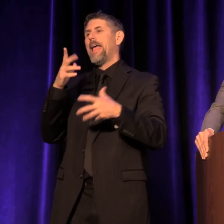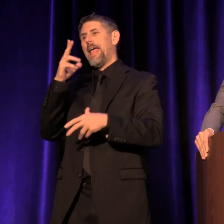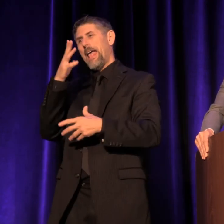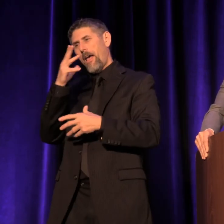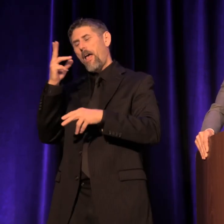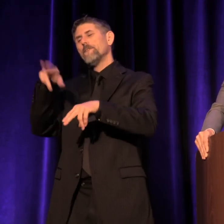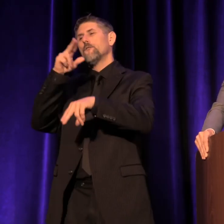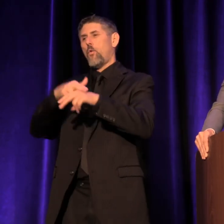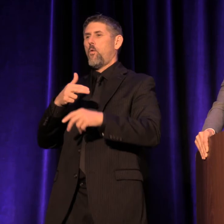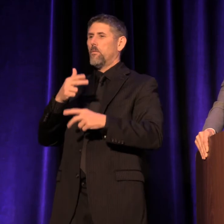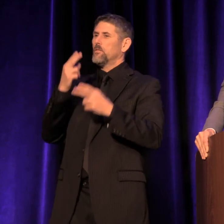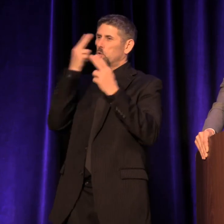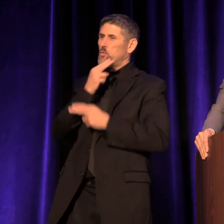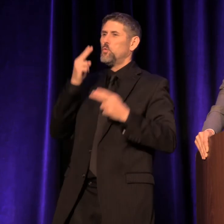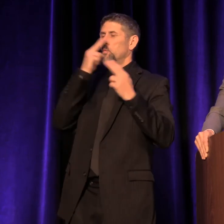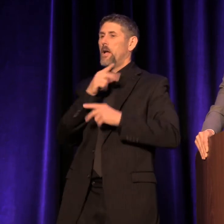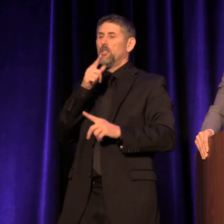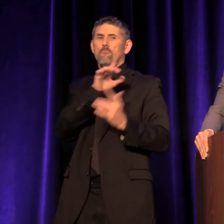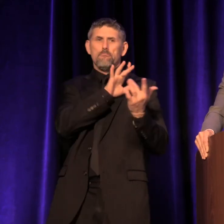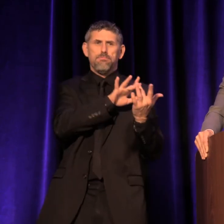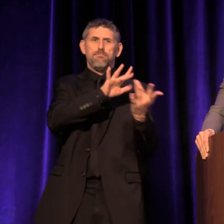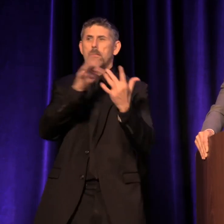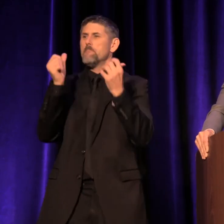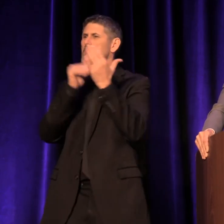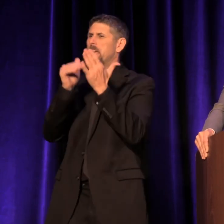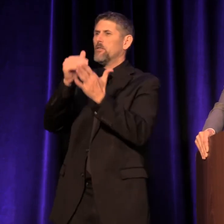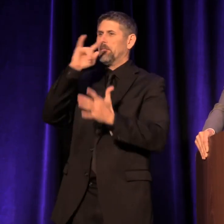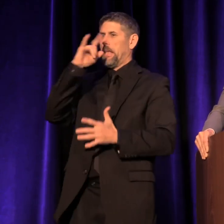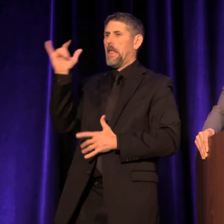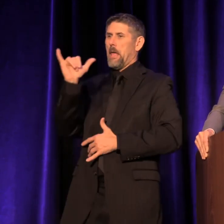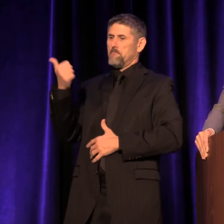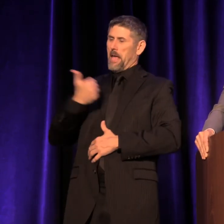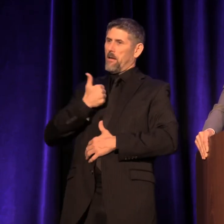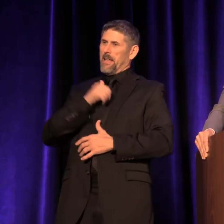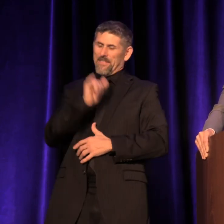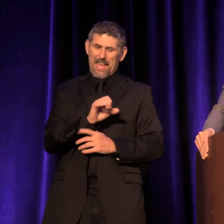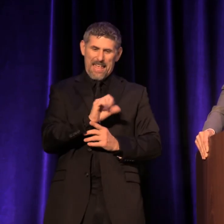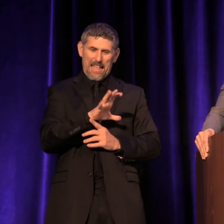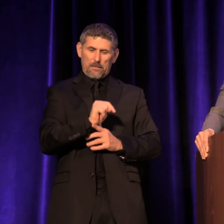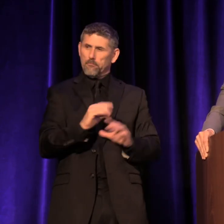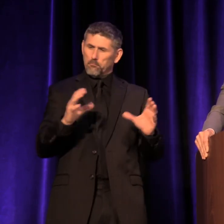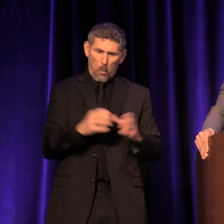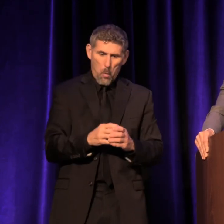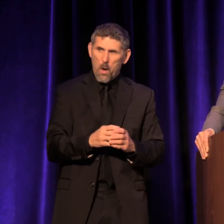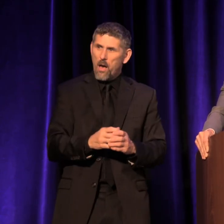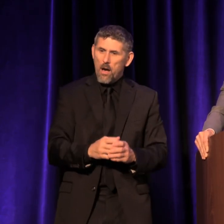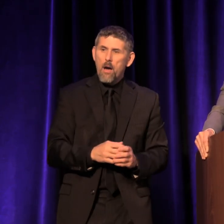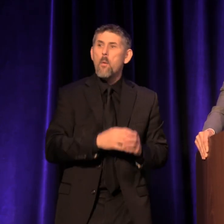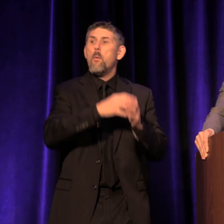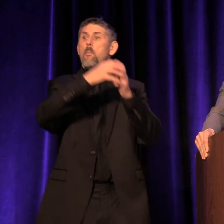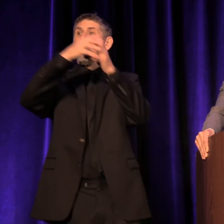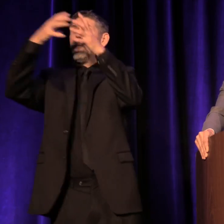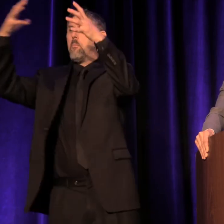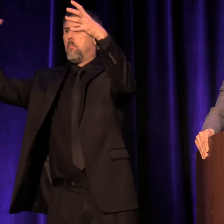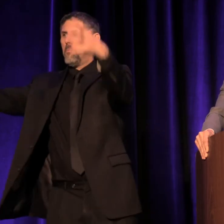She's reached millions of kids like me, moving SCT from that little space in the zoo to the expanse of the beautiful Charlotte Martin Theatre